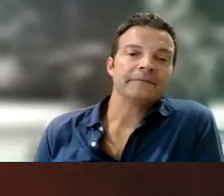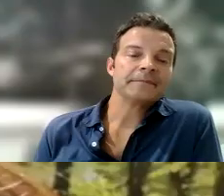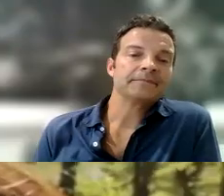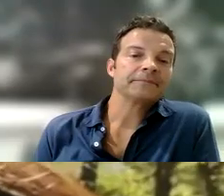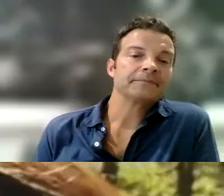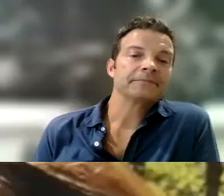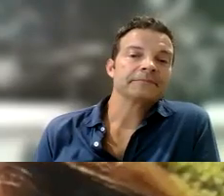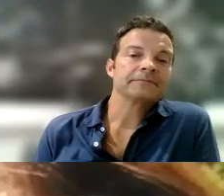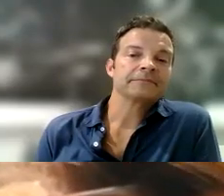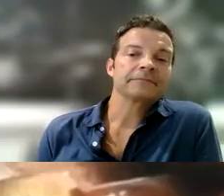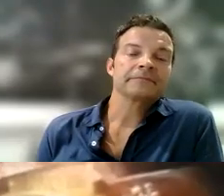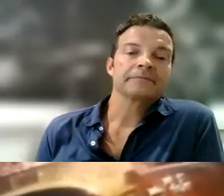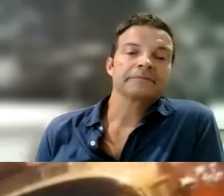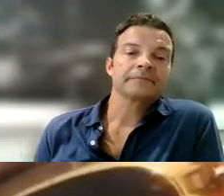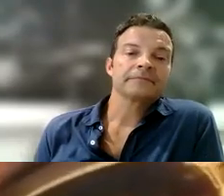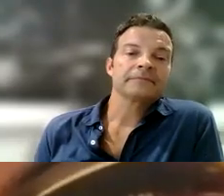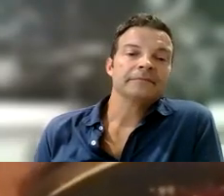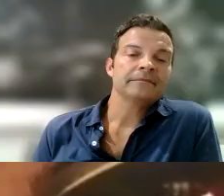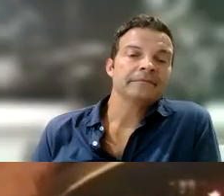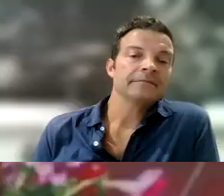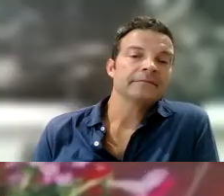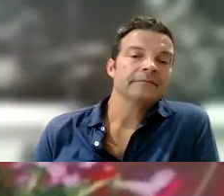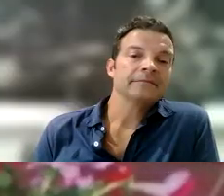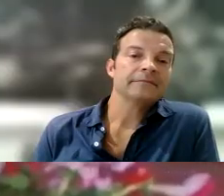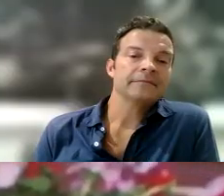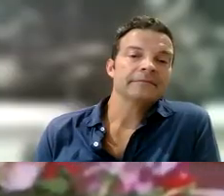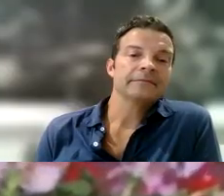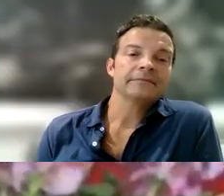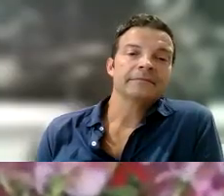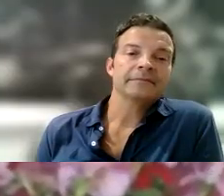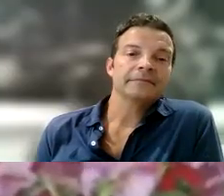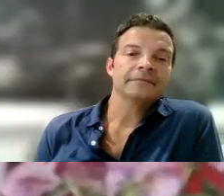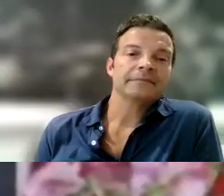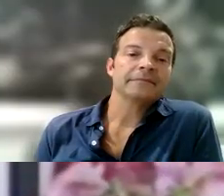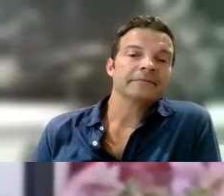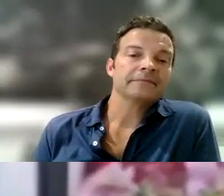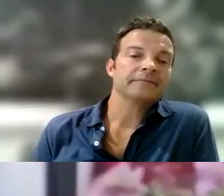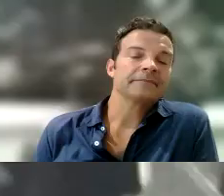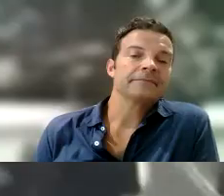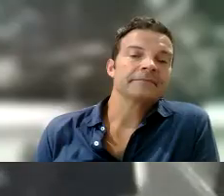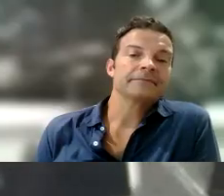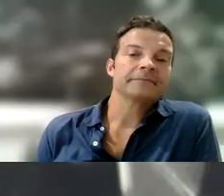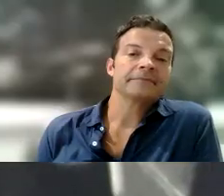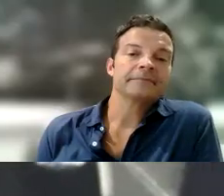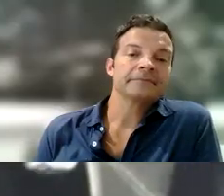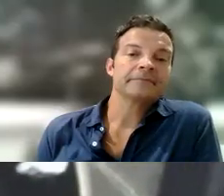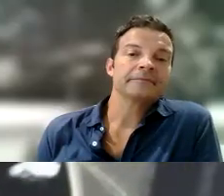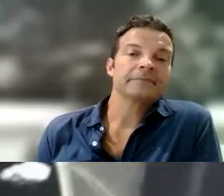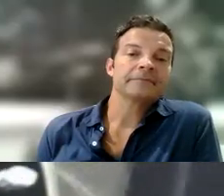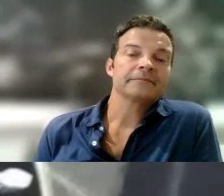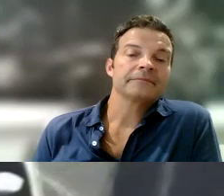Merry Christmas Jonah Blue And when months turn to years